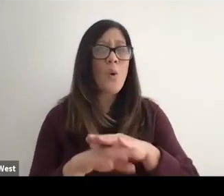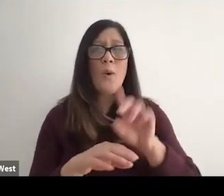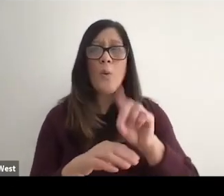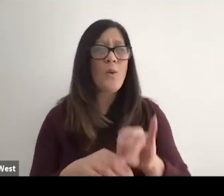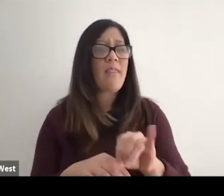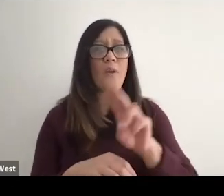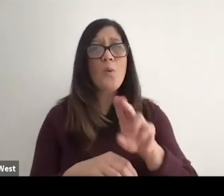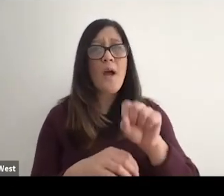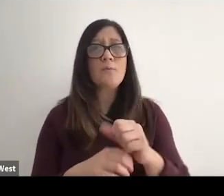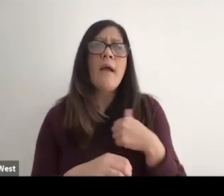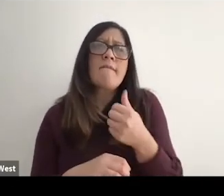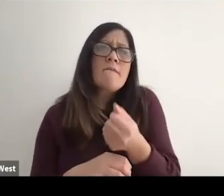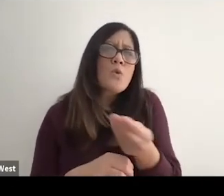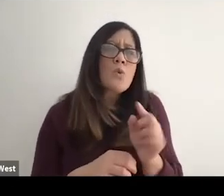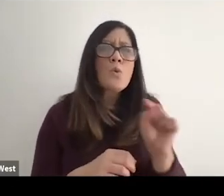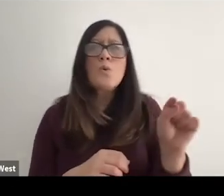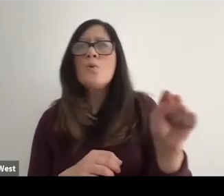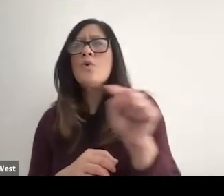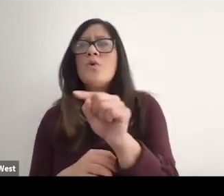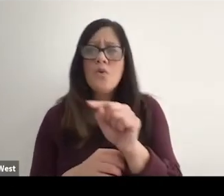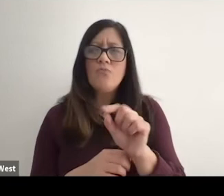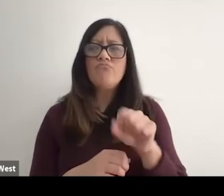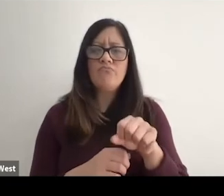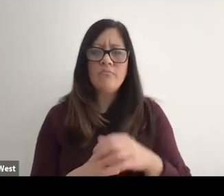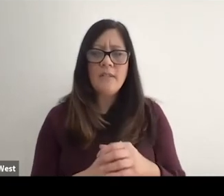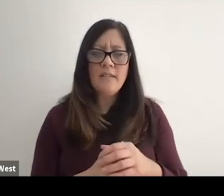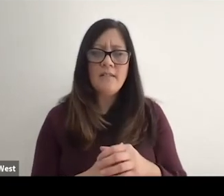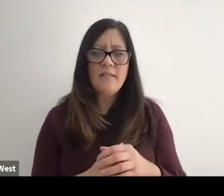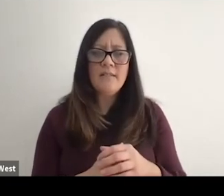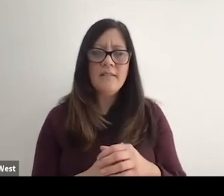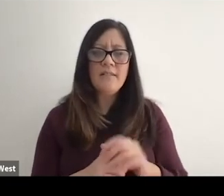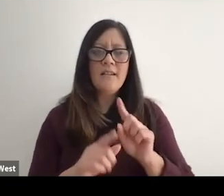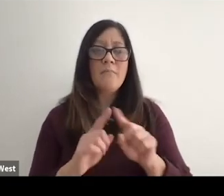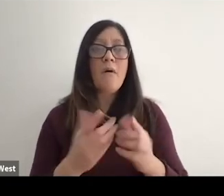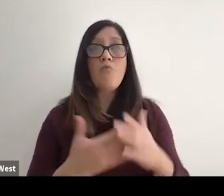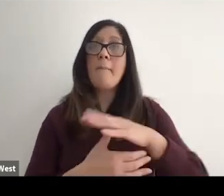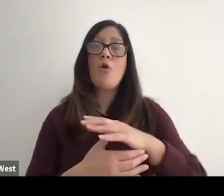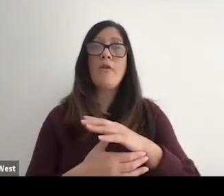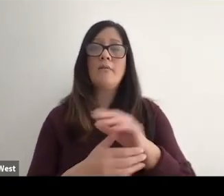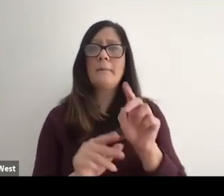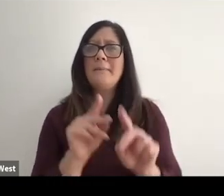We have a few tokens that will used that are out there, but the primarily primary people that we